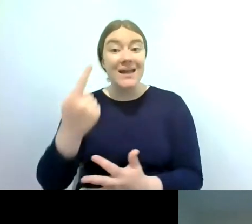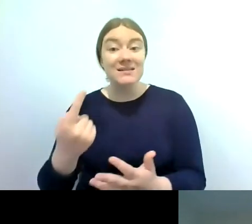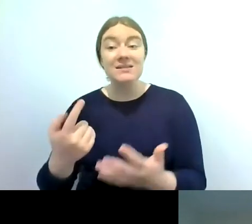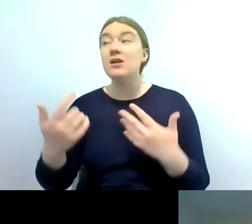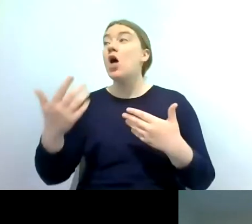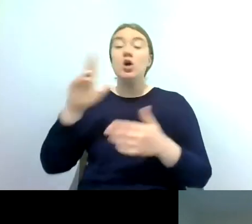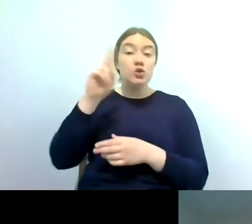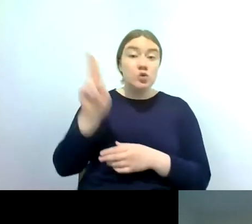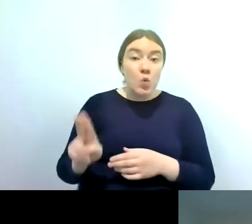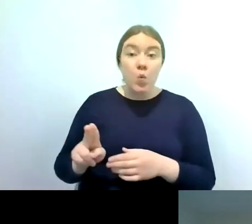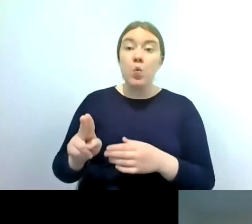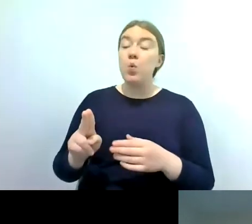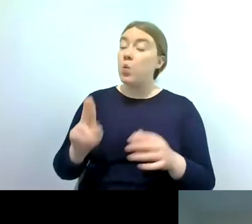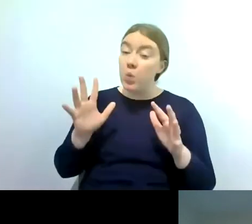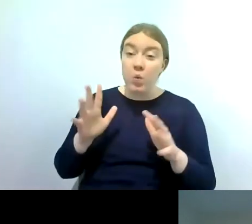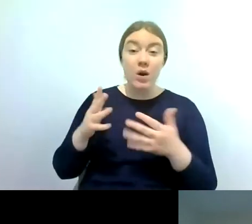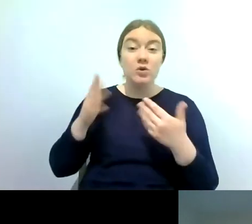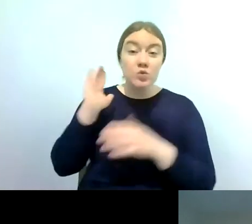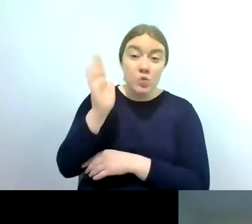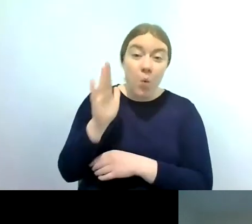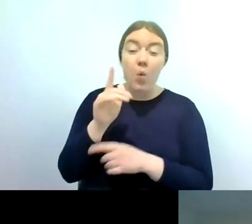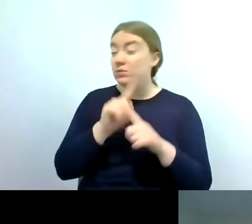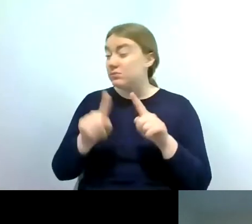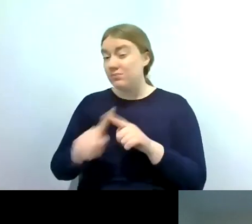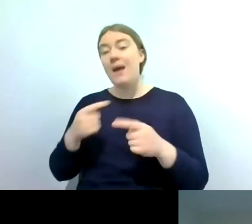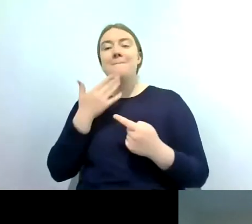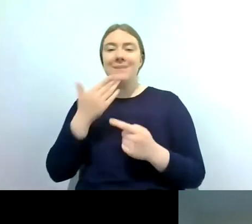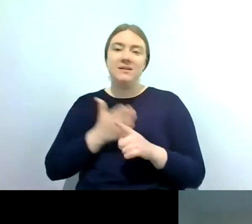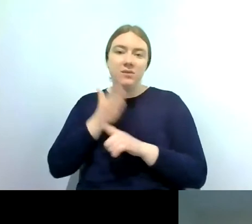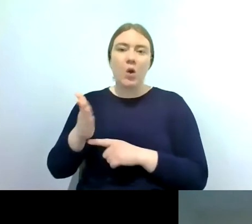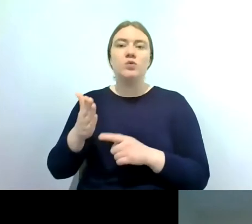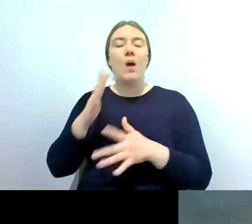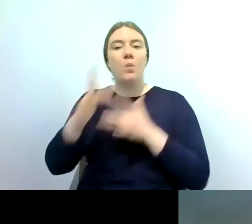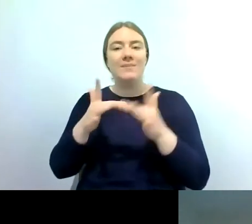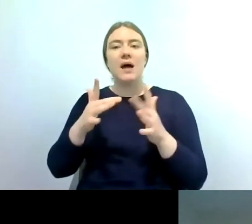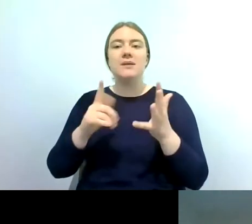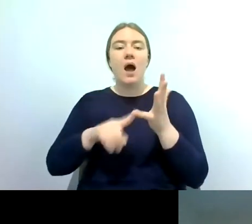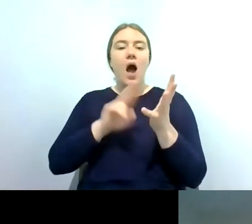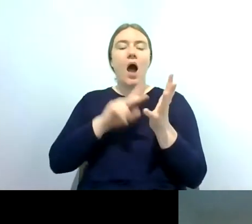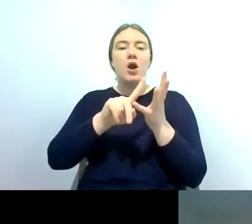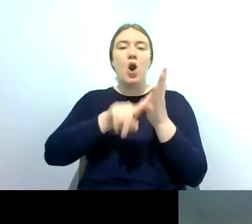that we're doing as well please head to our website which is unlockingthesevern.co.uk for